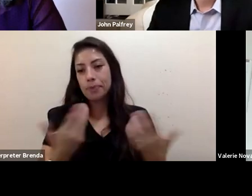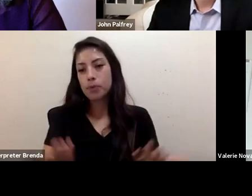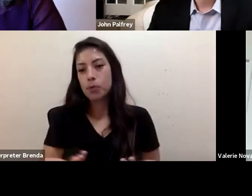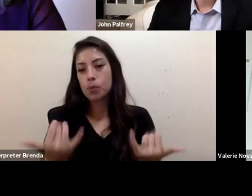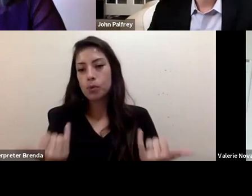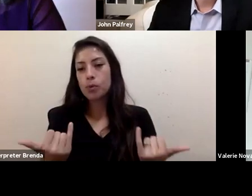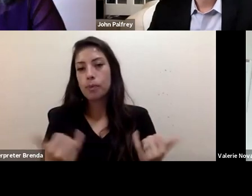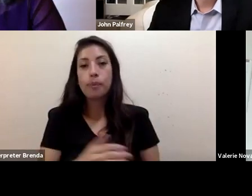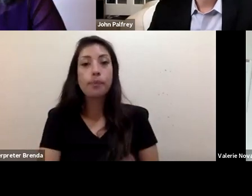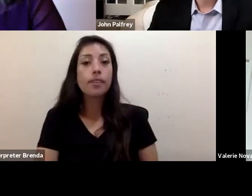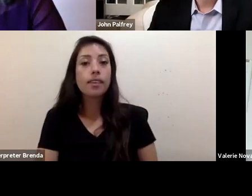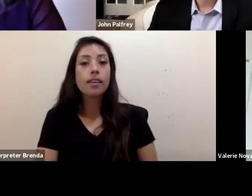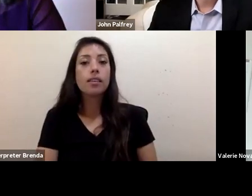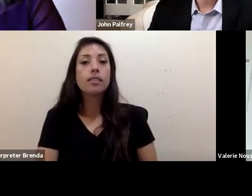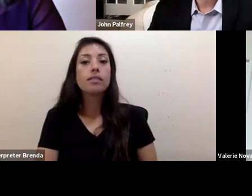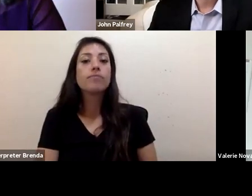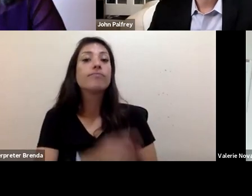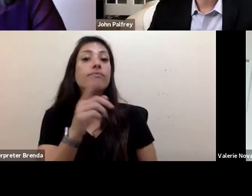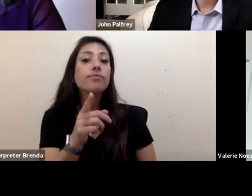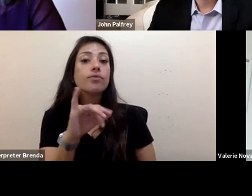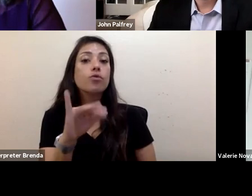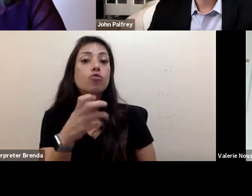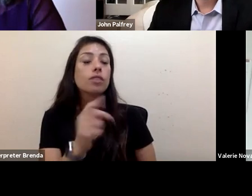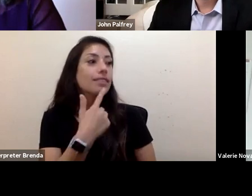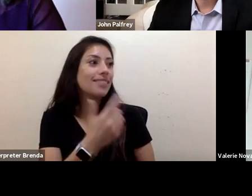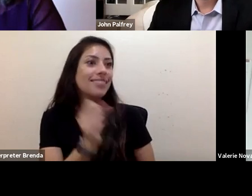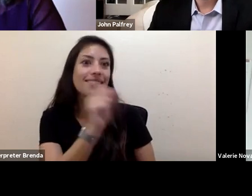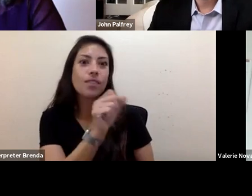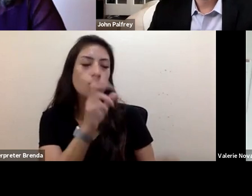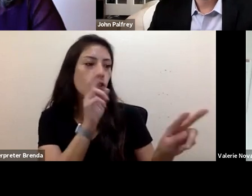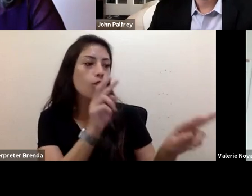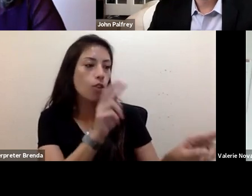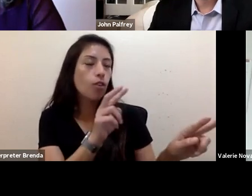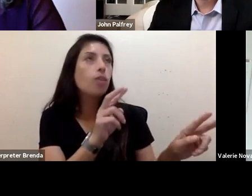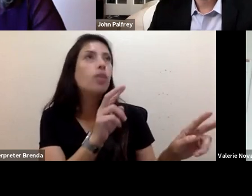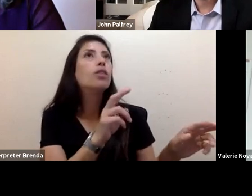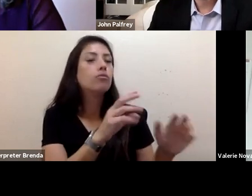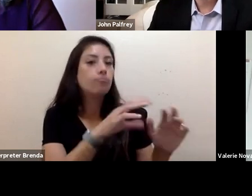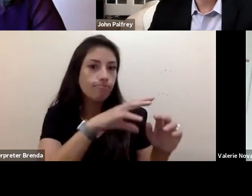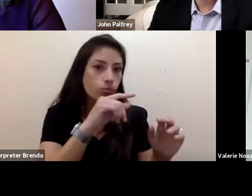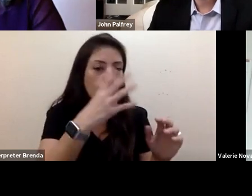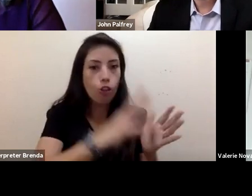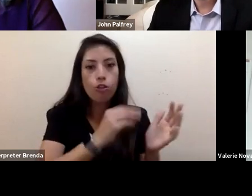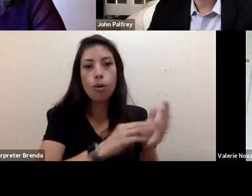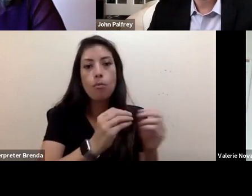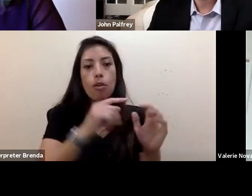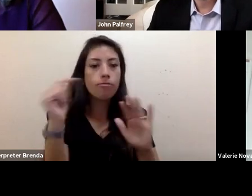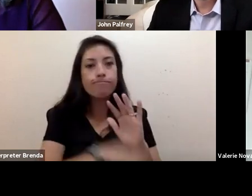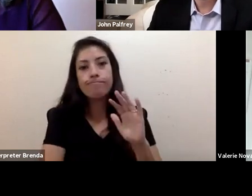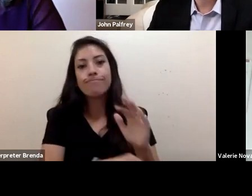Dr. Muñoz, we look forward to learning from your extensive knowledge. And Valerie, I'm sorry, I forgot to prompt you to describe yourself. So would you please do so,